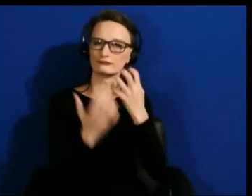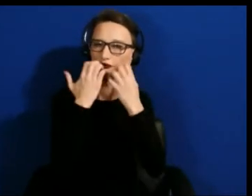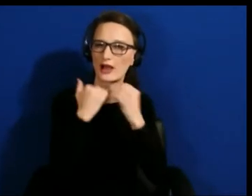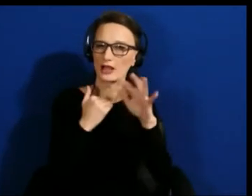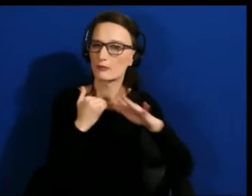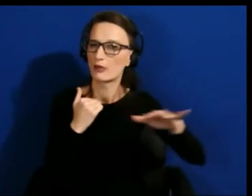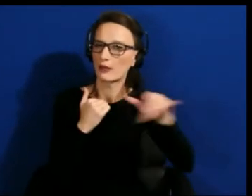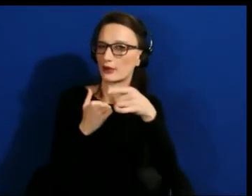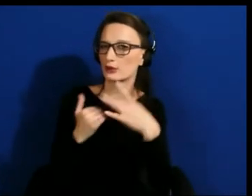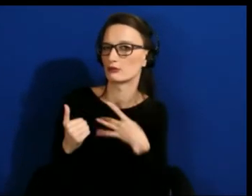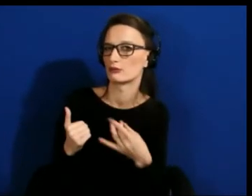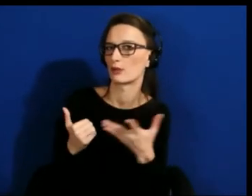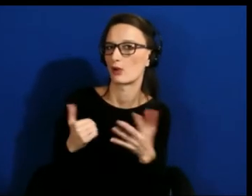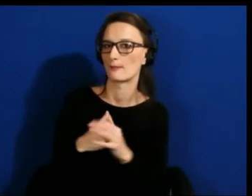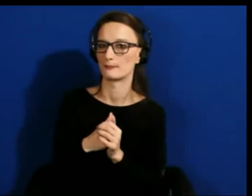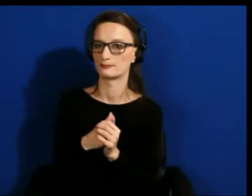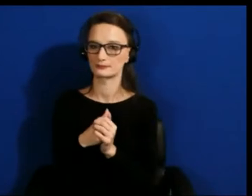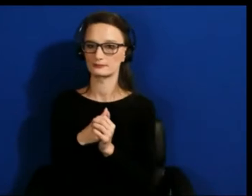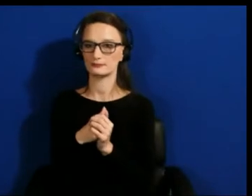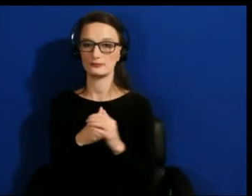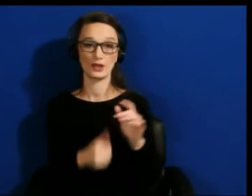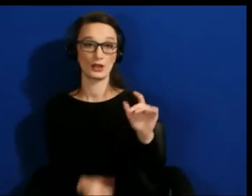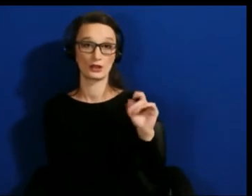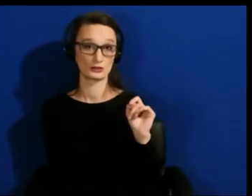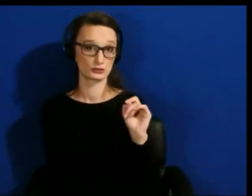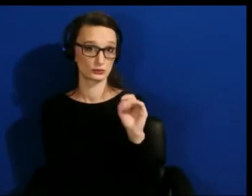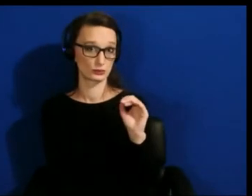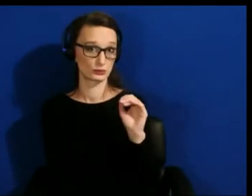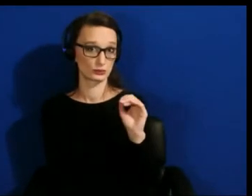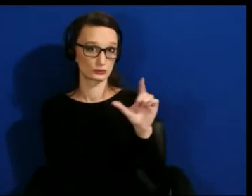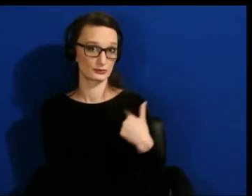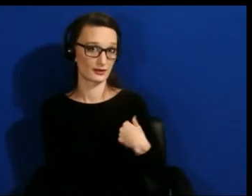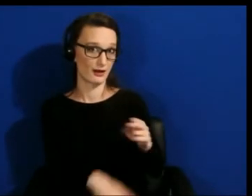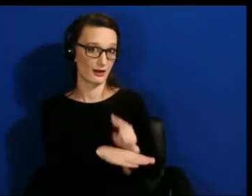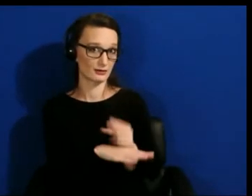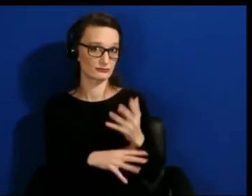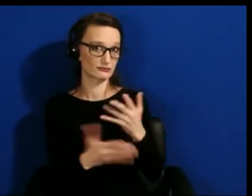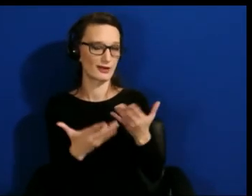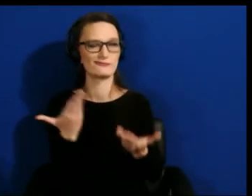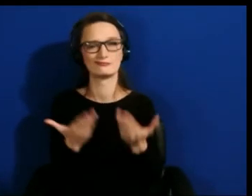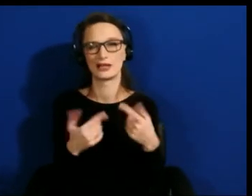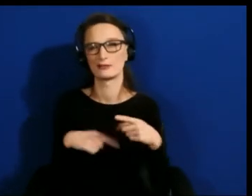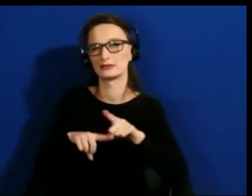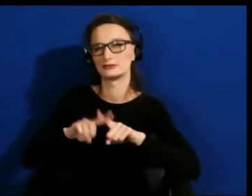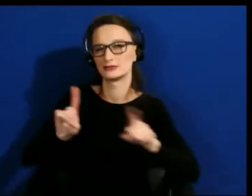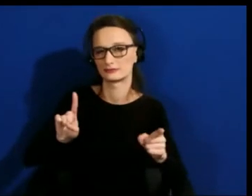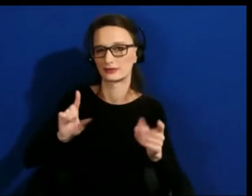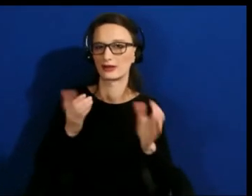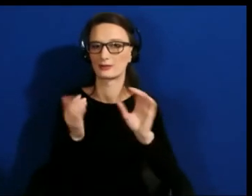The tools that I use are probably different than the folks who are designers because I’m a researcher.